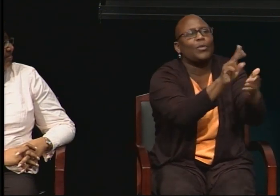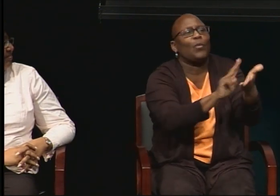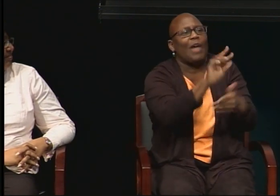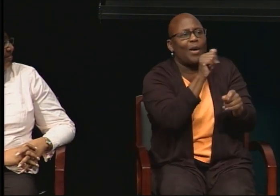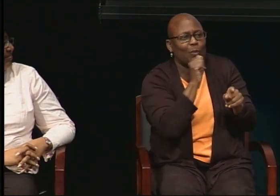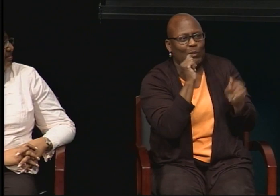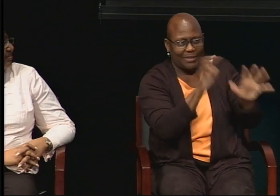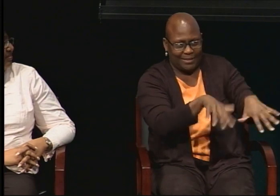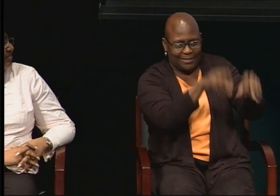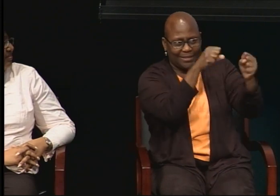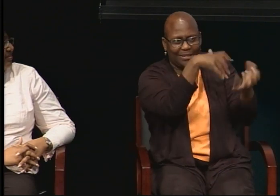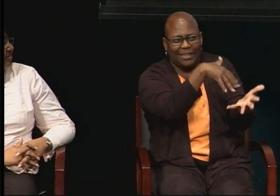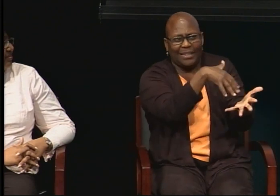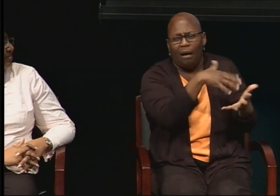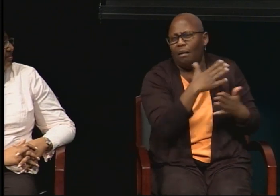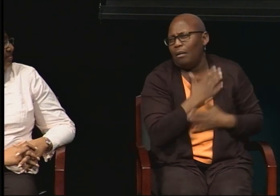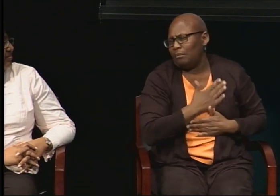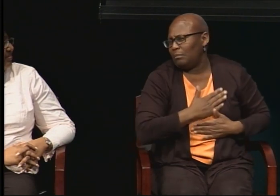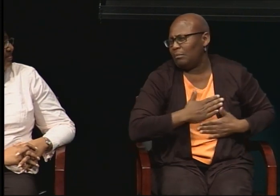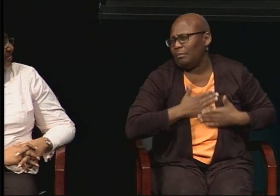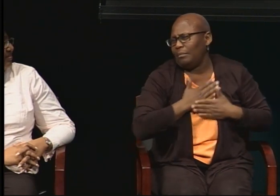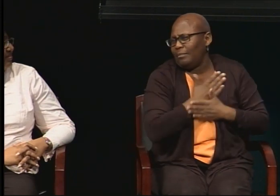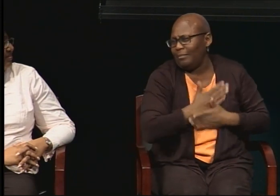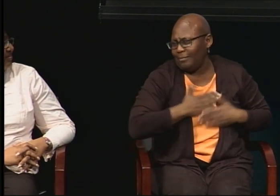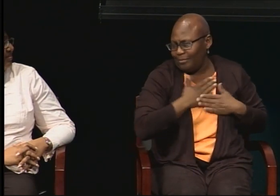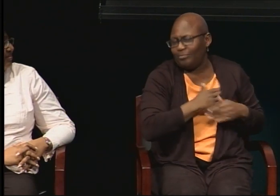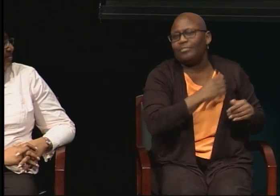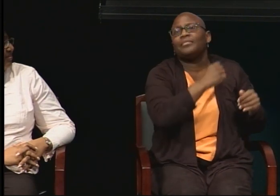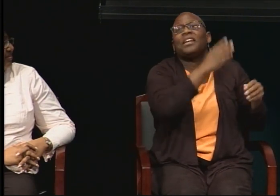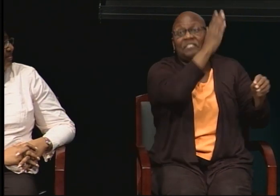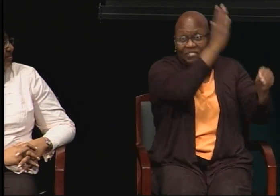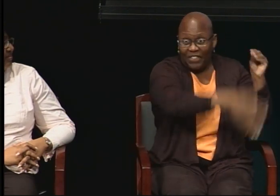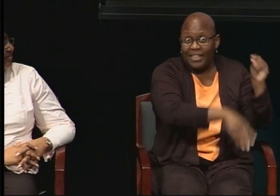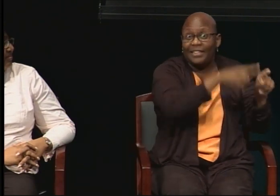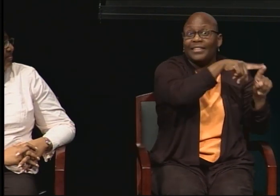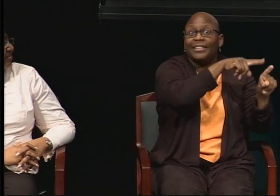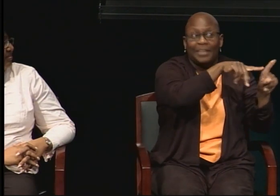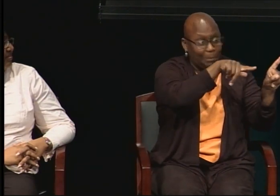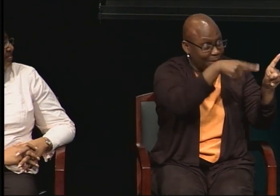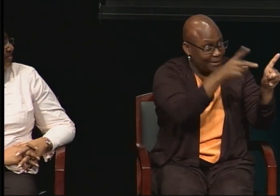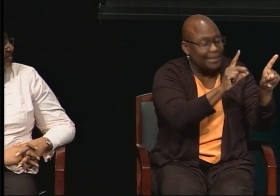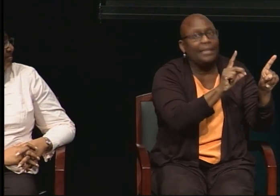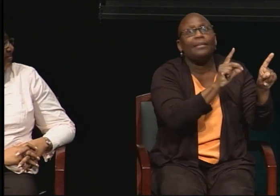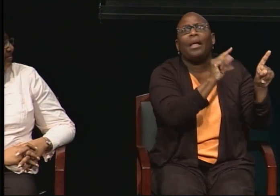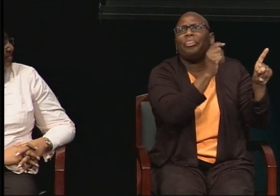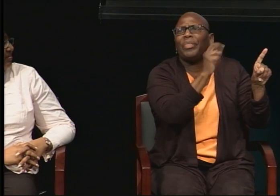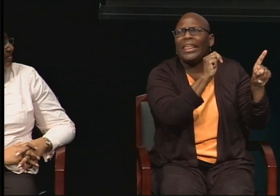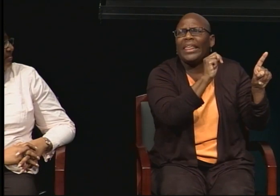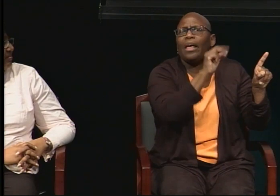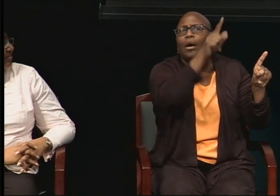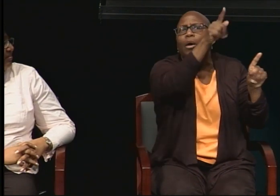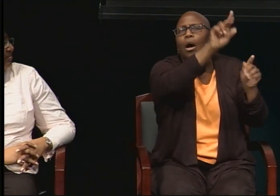And I thoroughly enjoyed it. And I completed my work. And then I went to Western Oregon University.